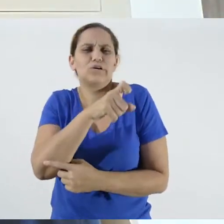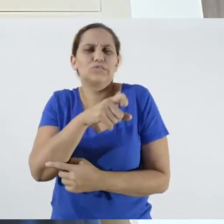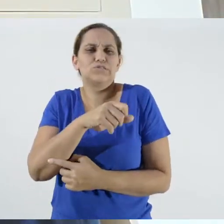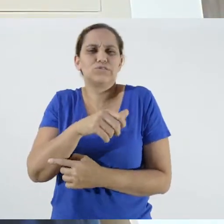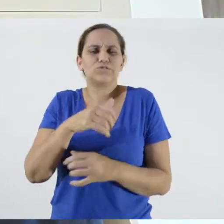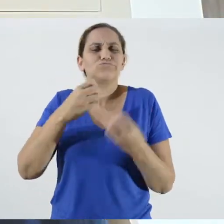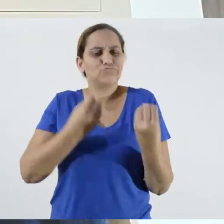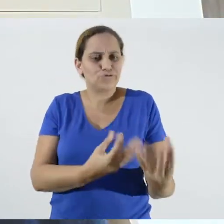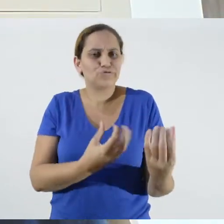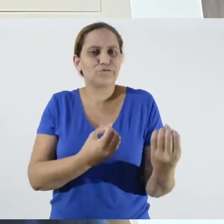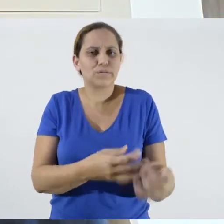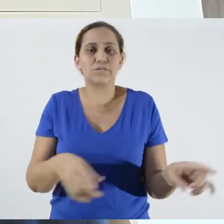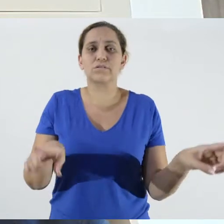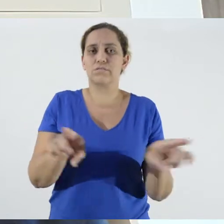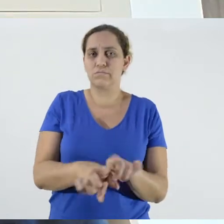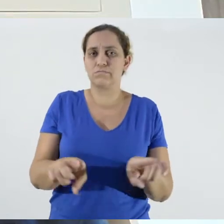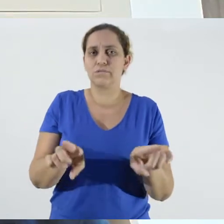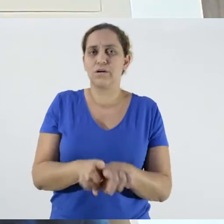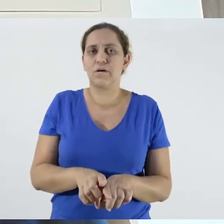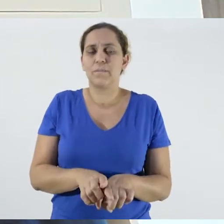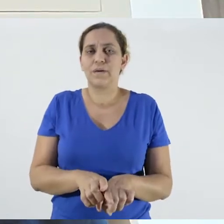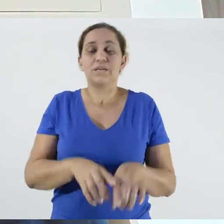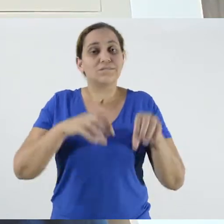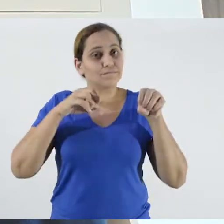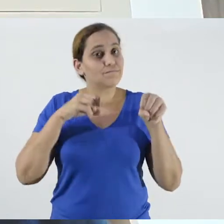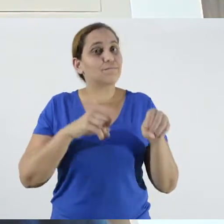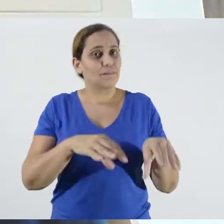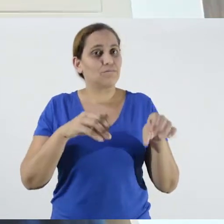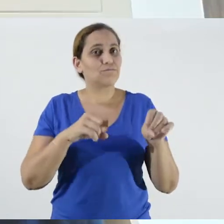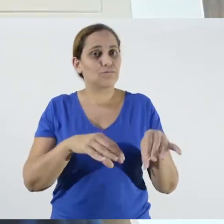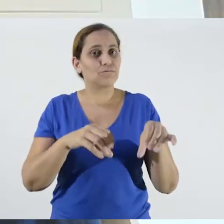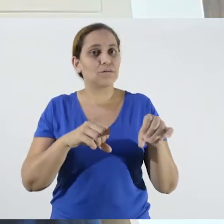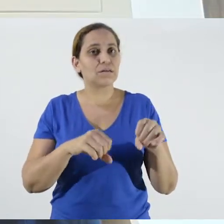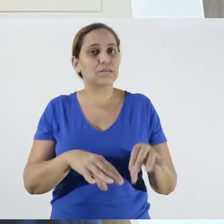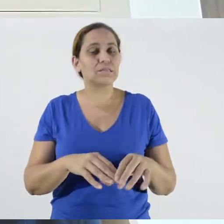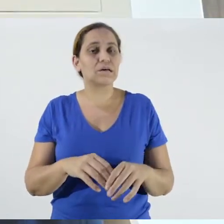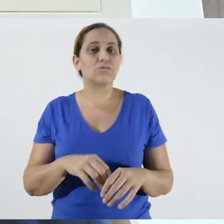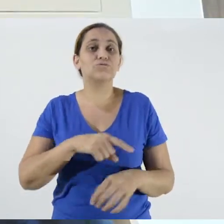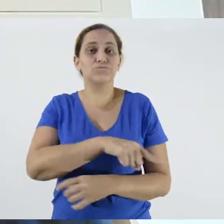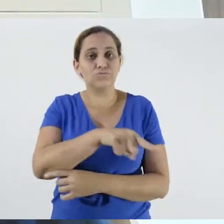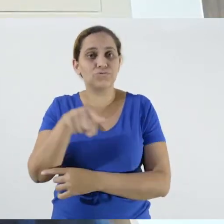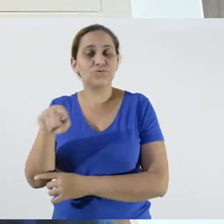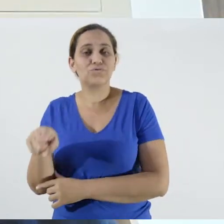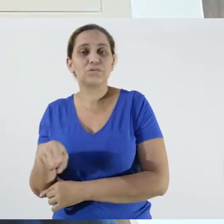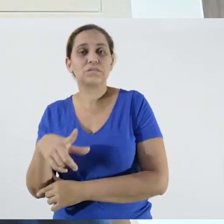information, but also on the educational issue, of having processes